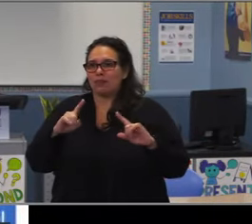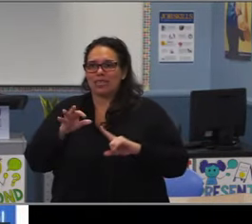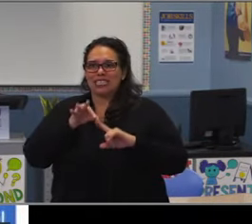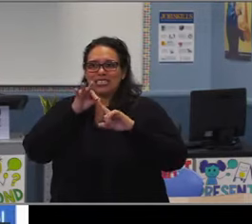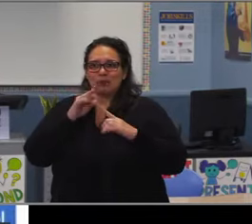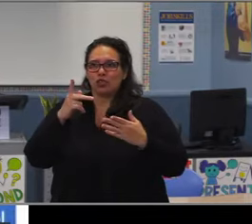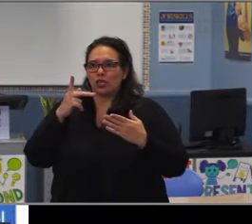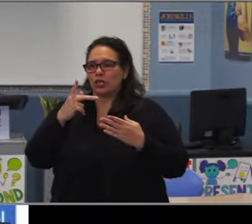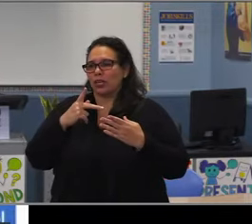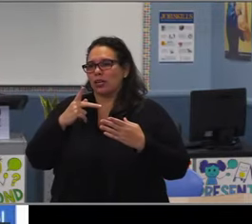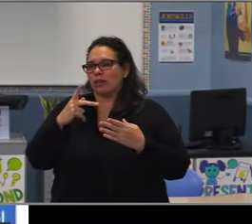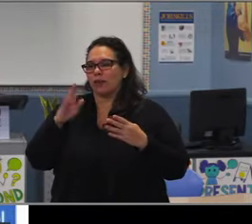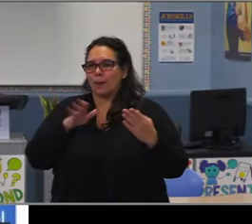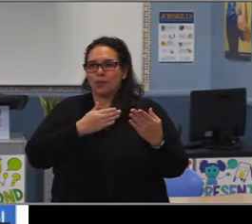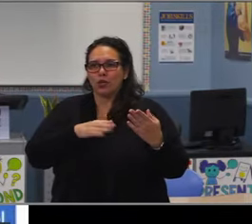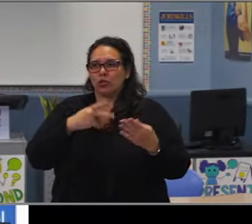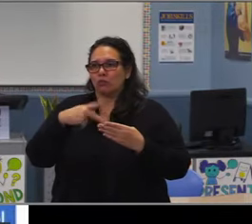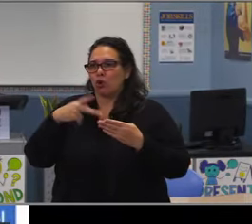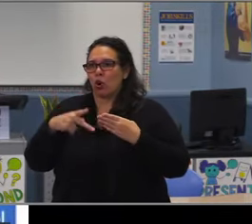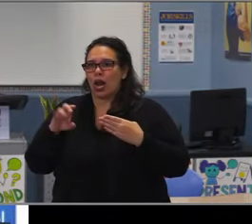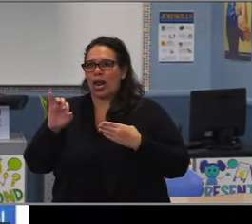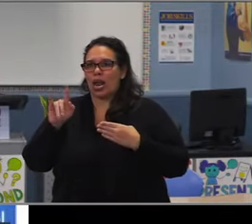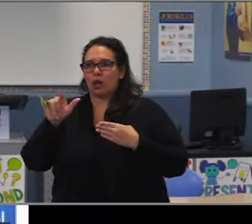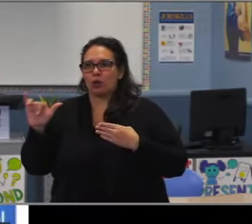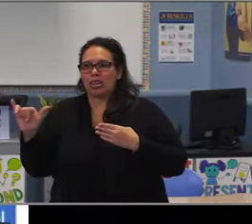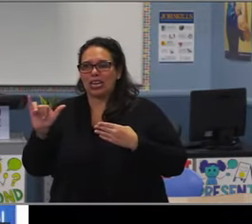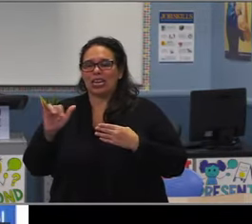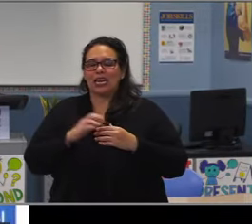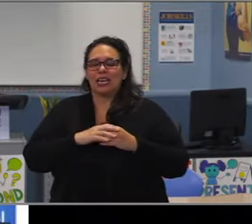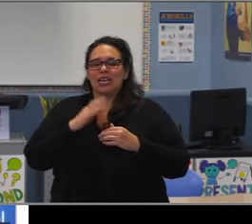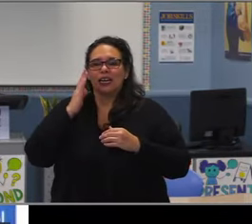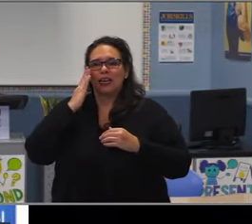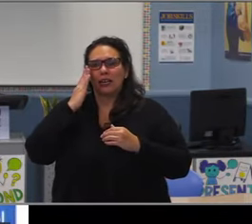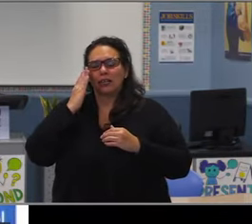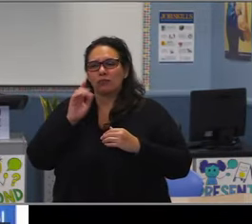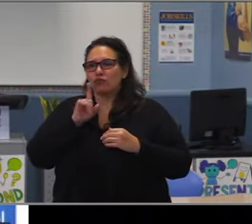involving electives and the student ability to take elective courses.